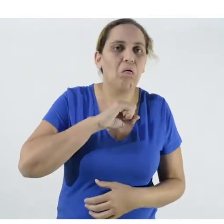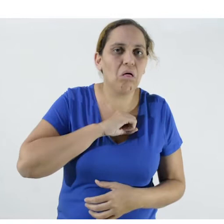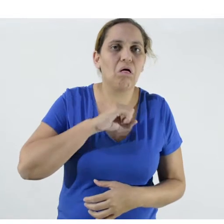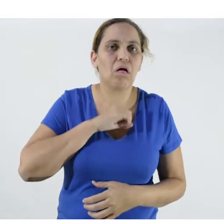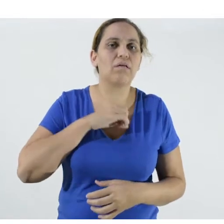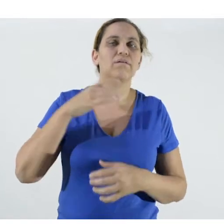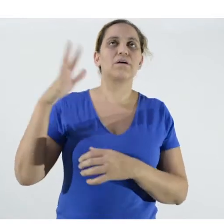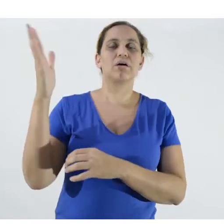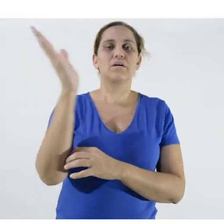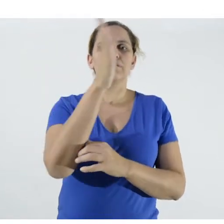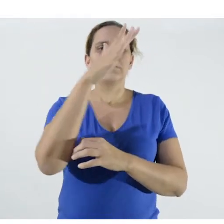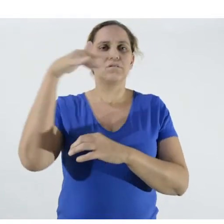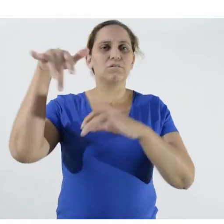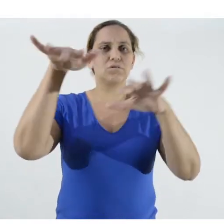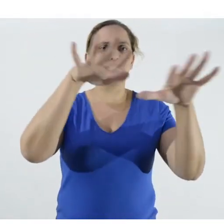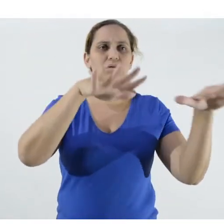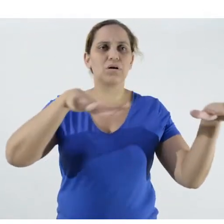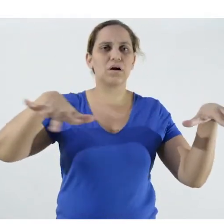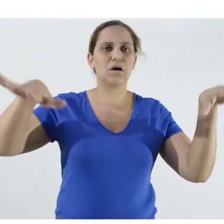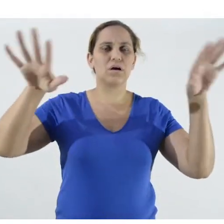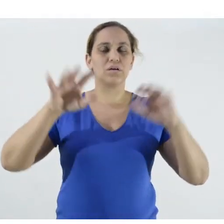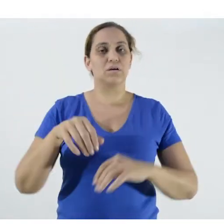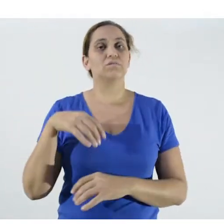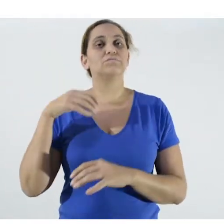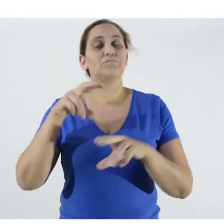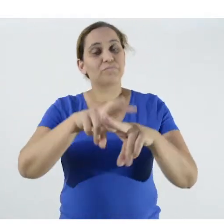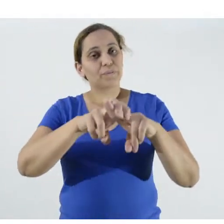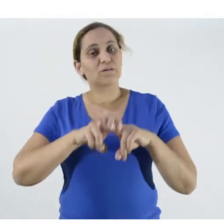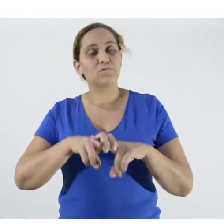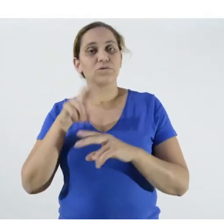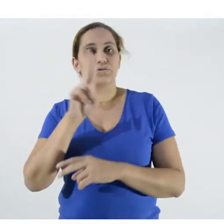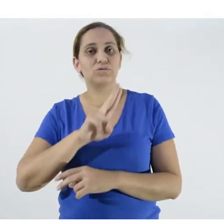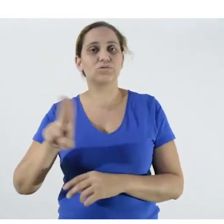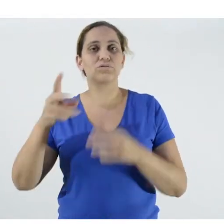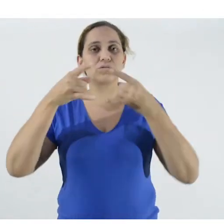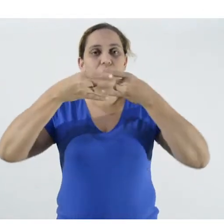the virus stays in the air and on objects. And that’s why wearing the mask is so important."